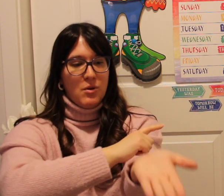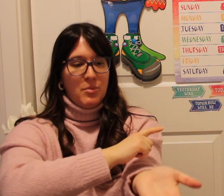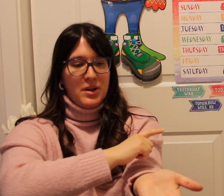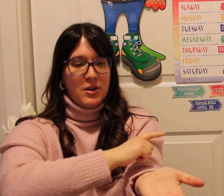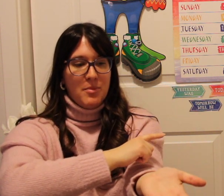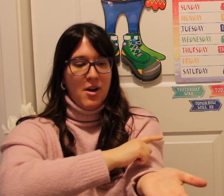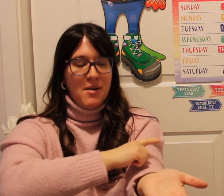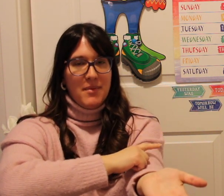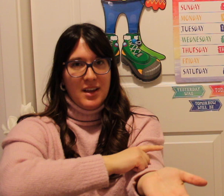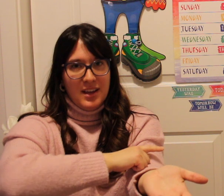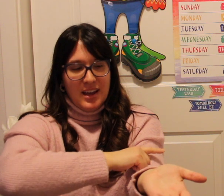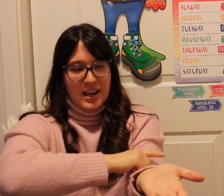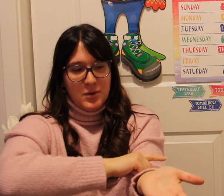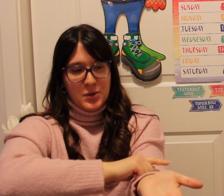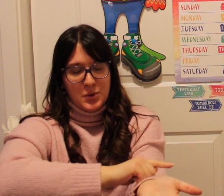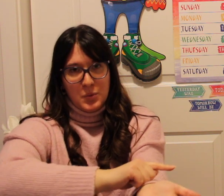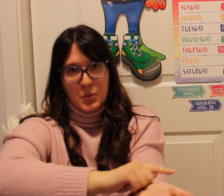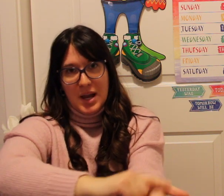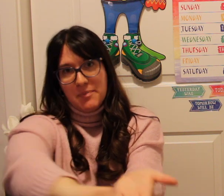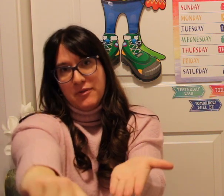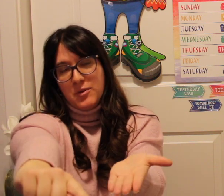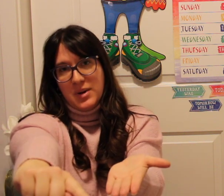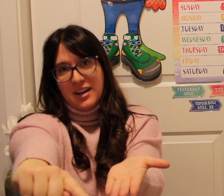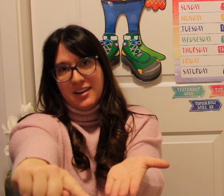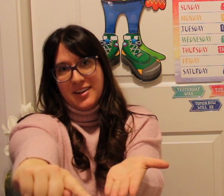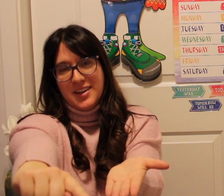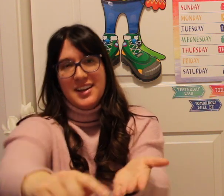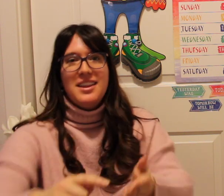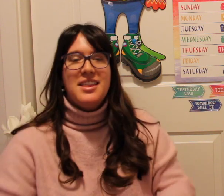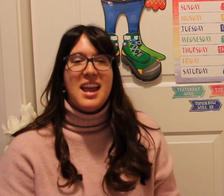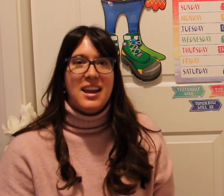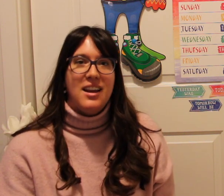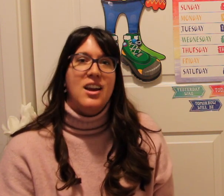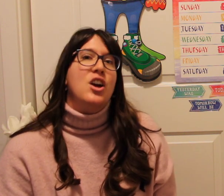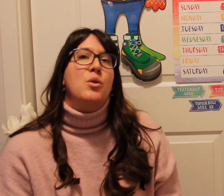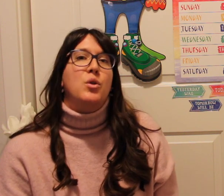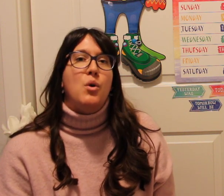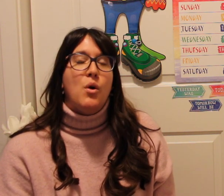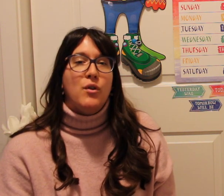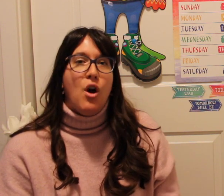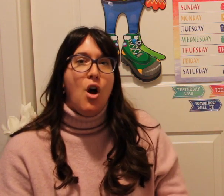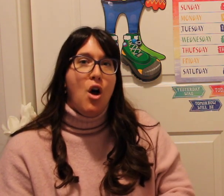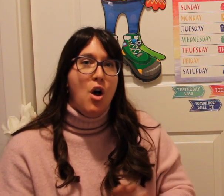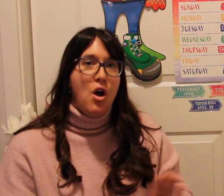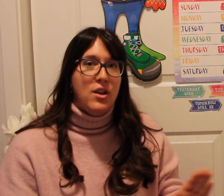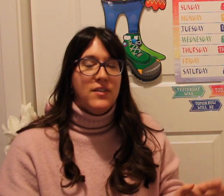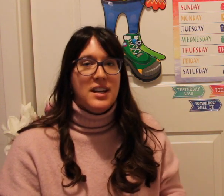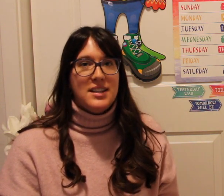open up your palm and you swipe for a week then we'll go over all of the days